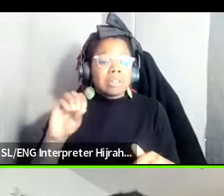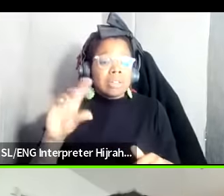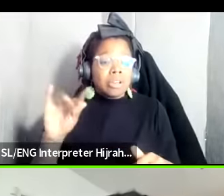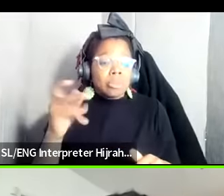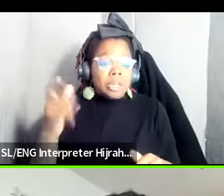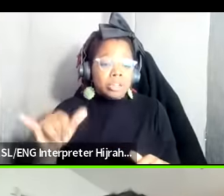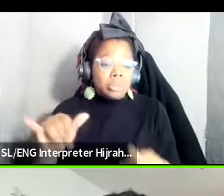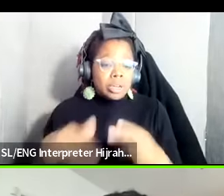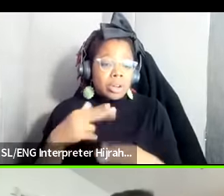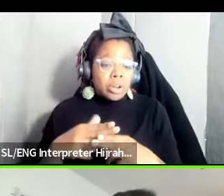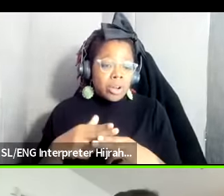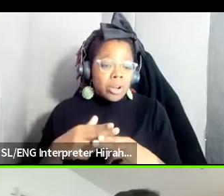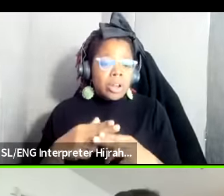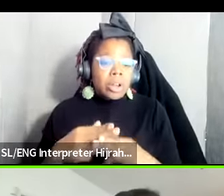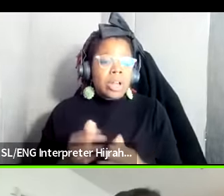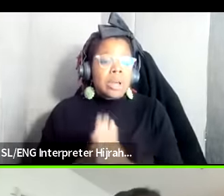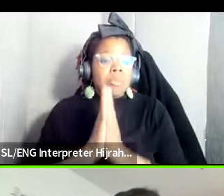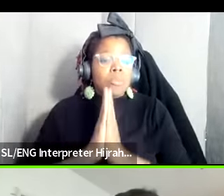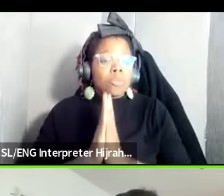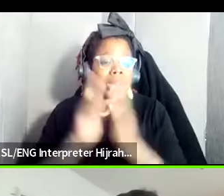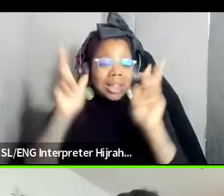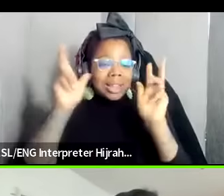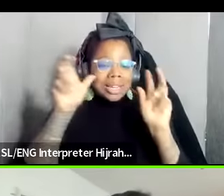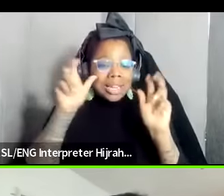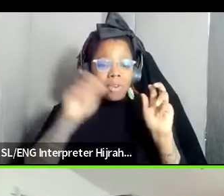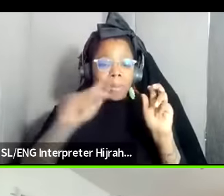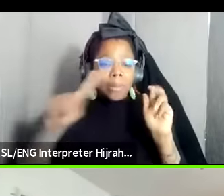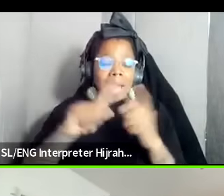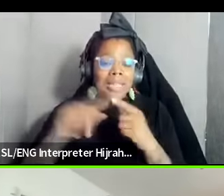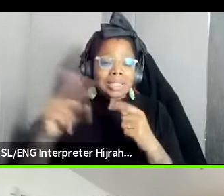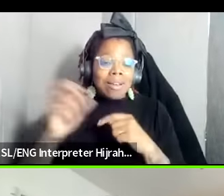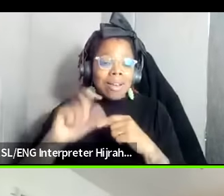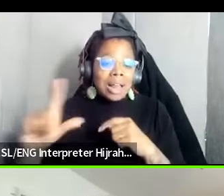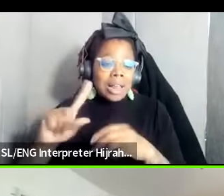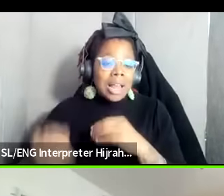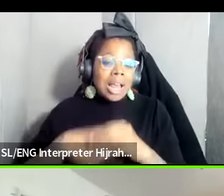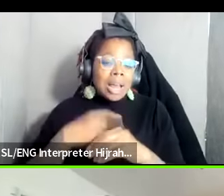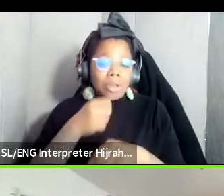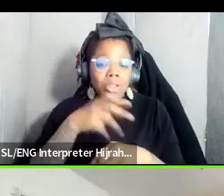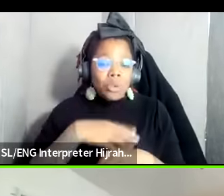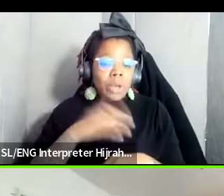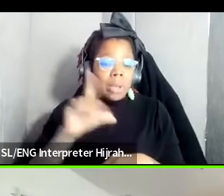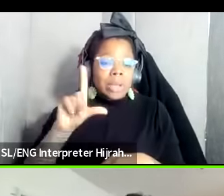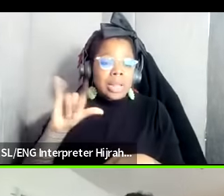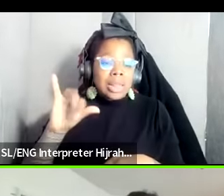pray pray the devil back to Hell about the uh women in Liberia and the struggle that was waged